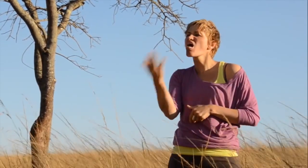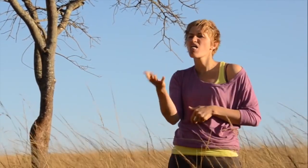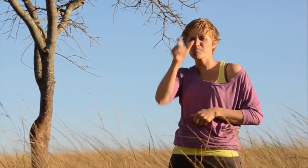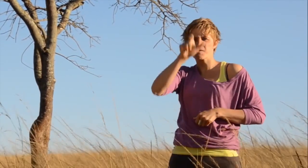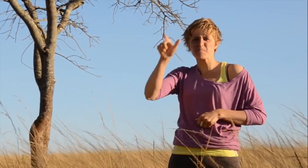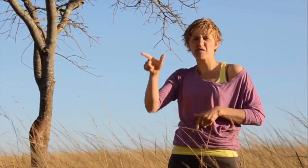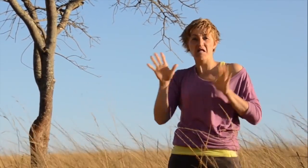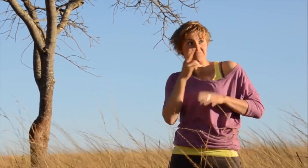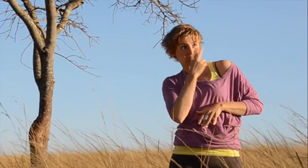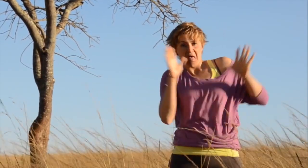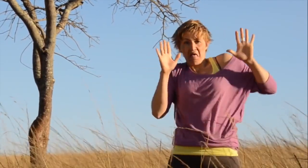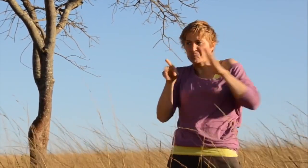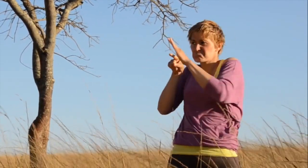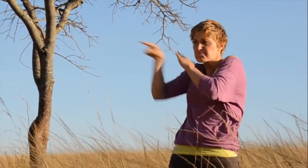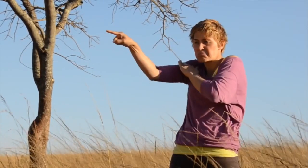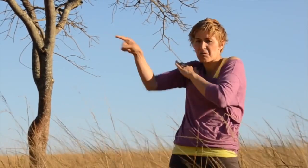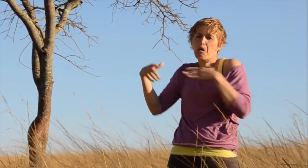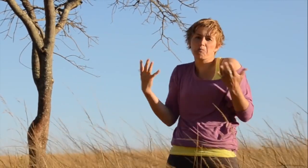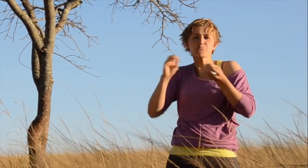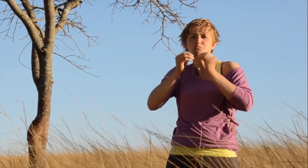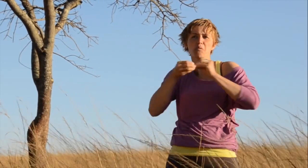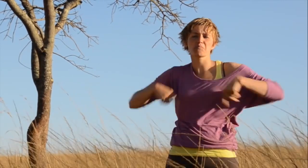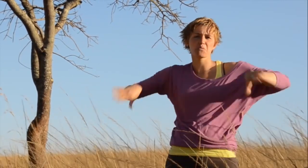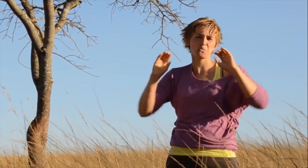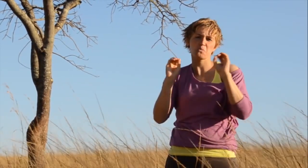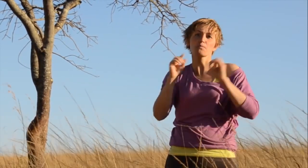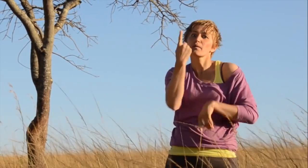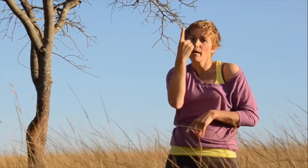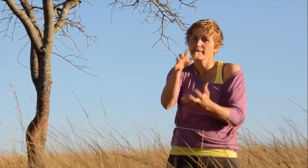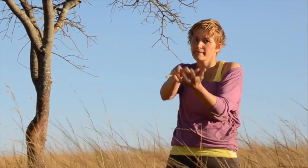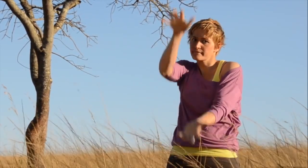The hippopotamus are not dangerous as long as